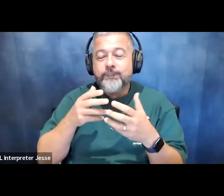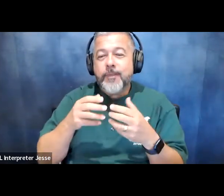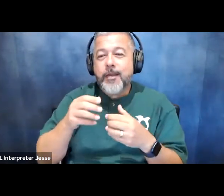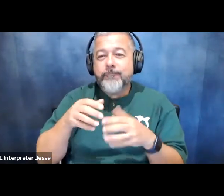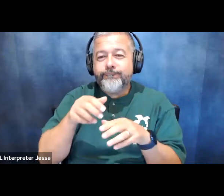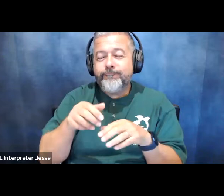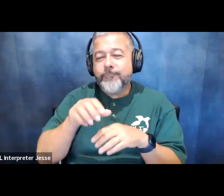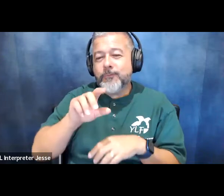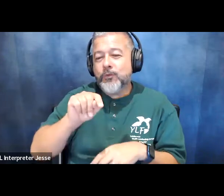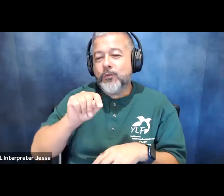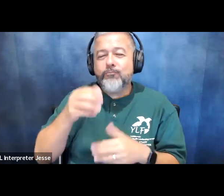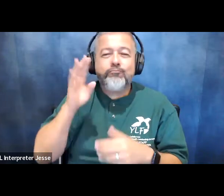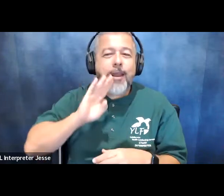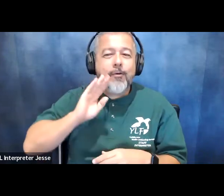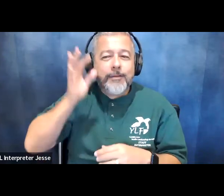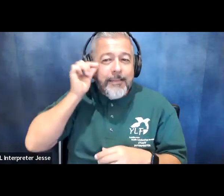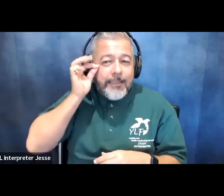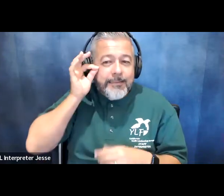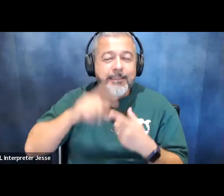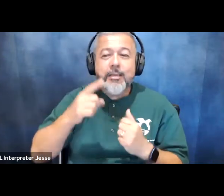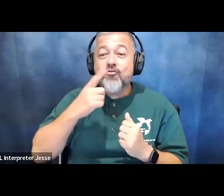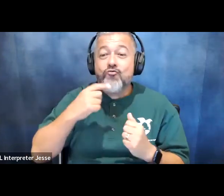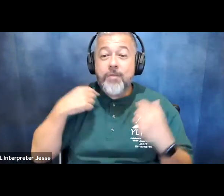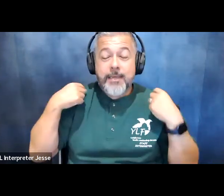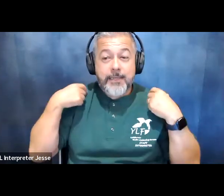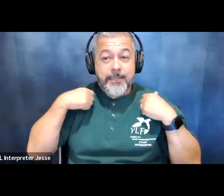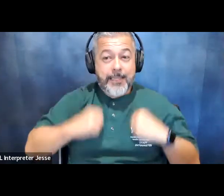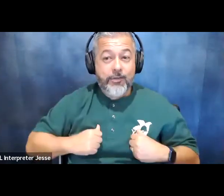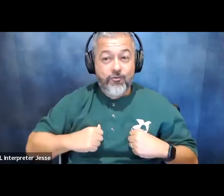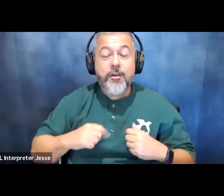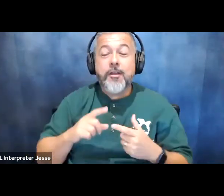a red blazer by kathy woods who is the first little person clothing designer in history